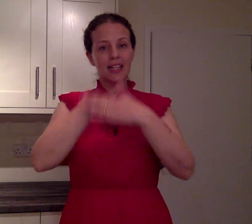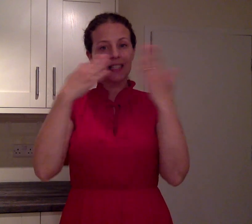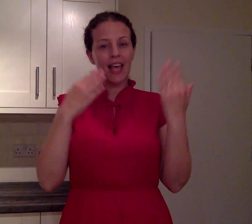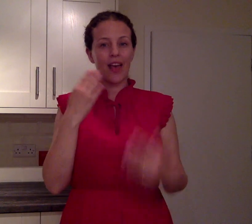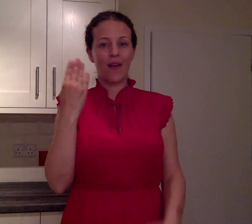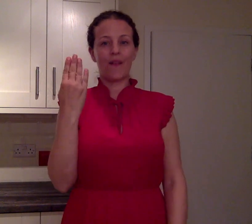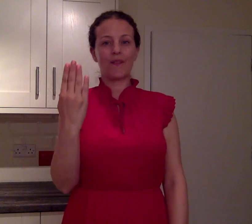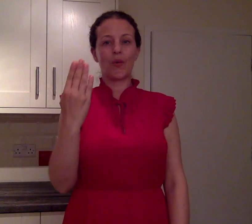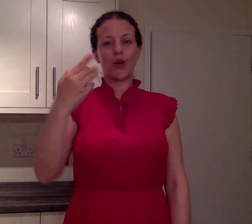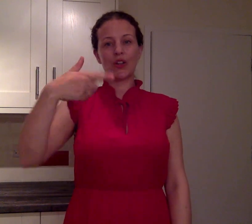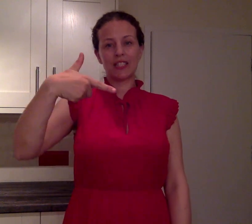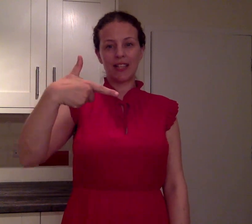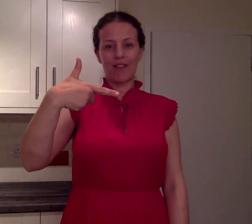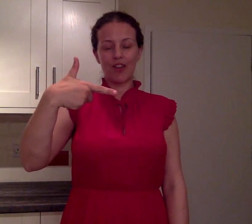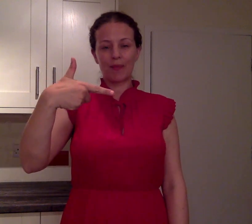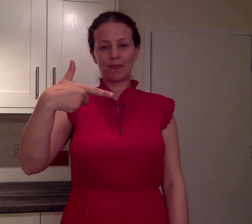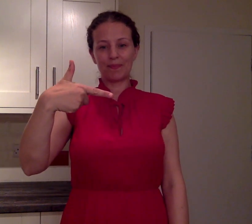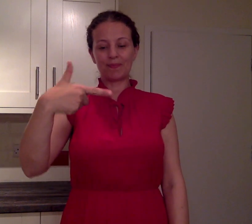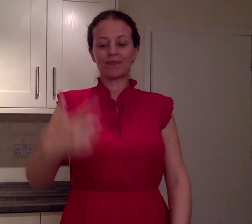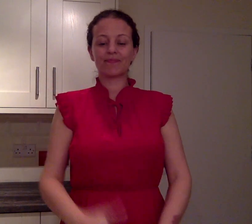Day 47